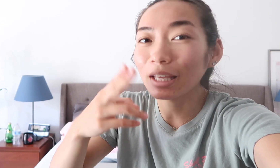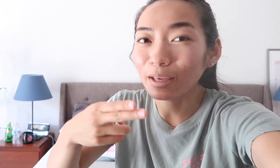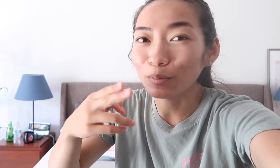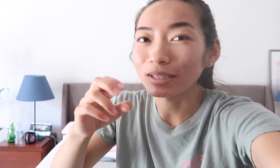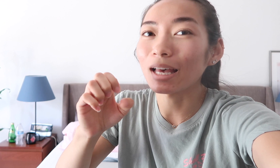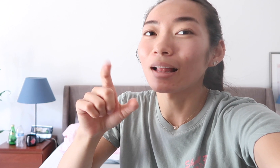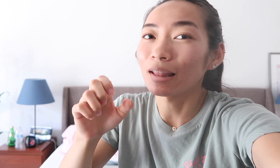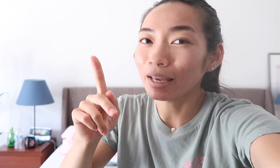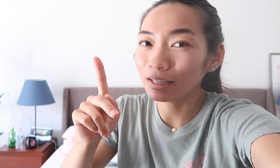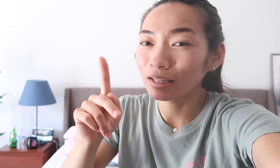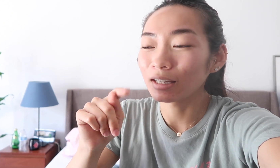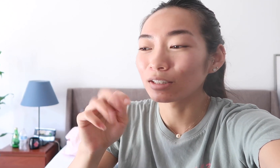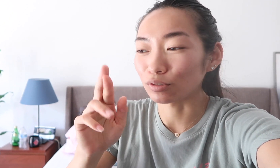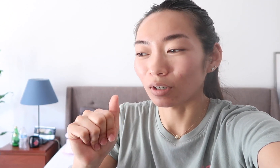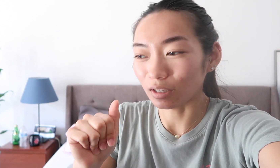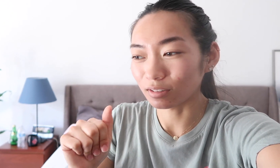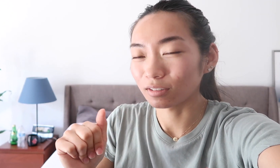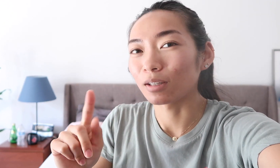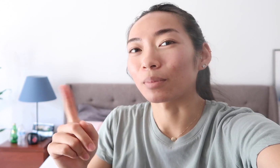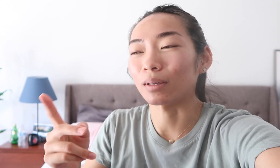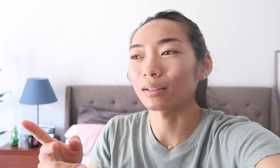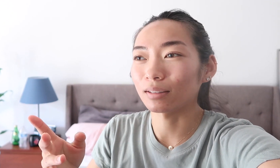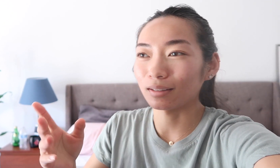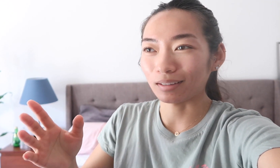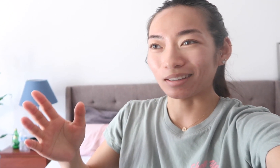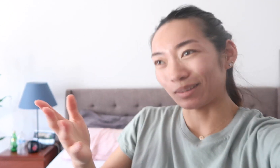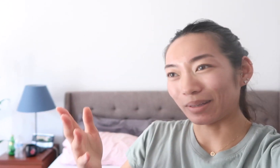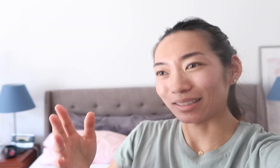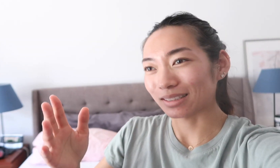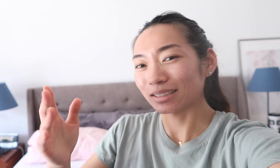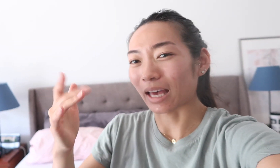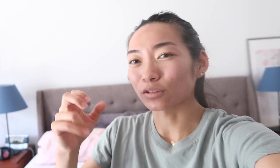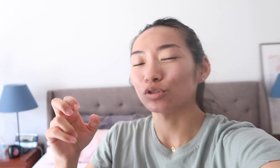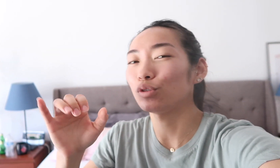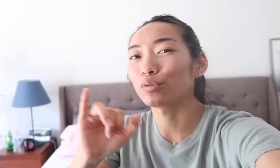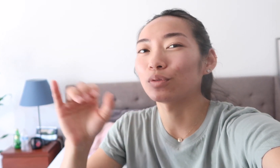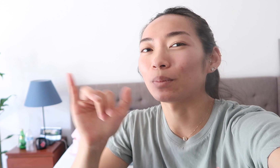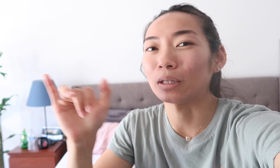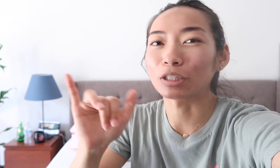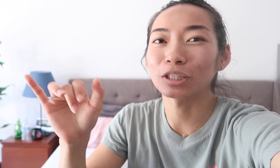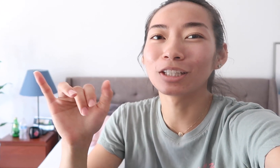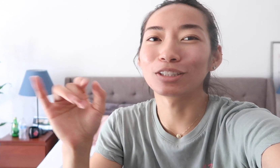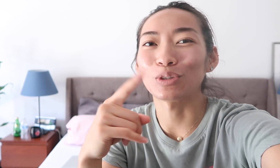was Electra, but it sounds too familiar